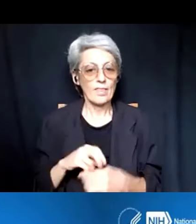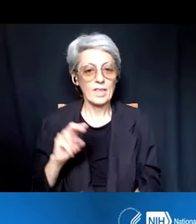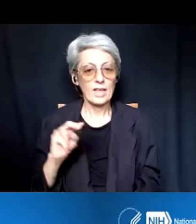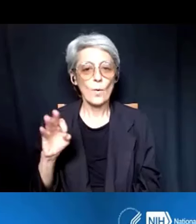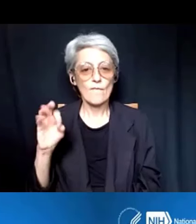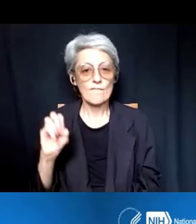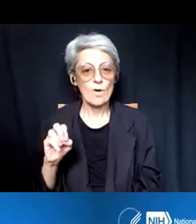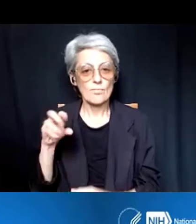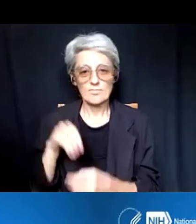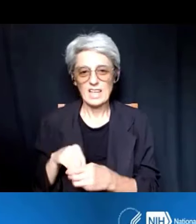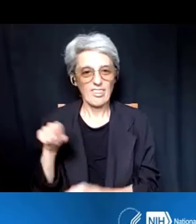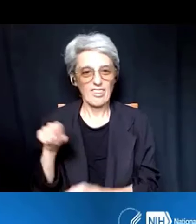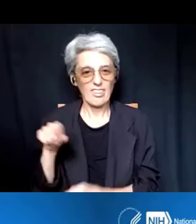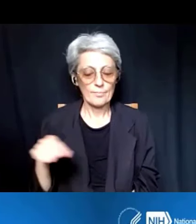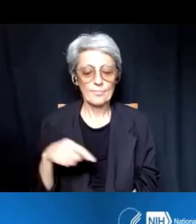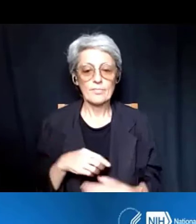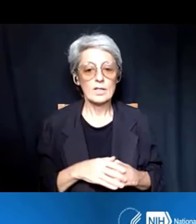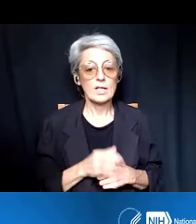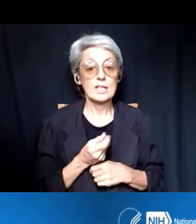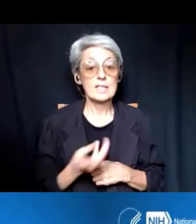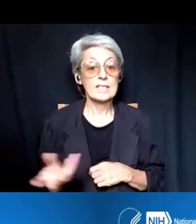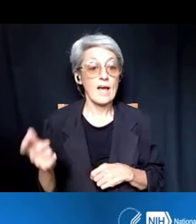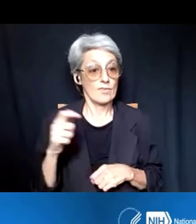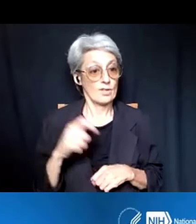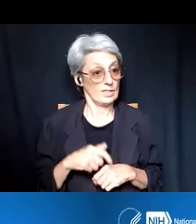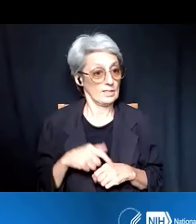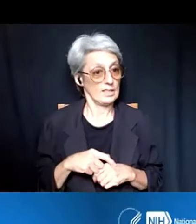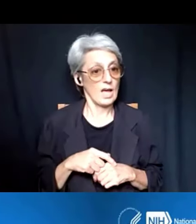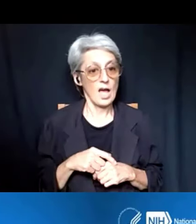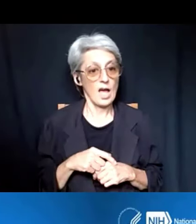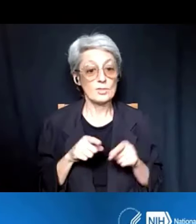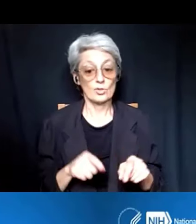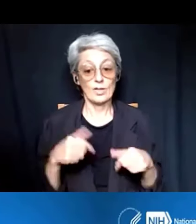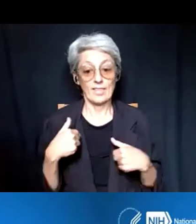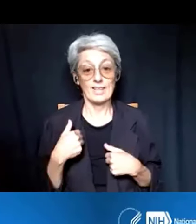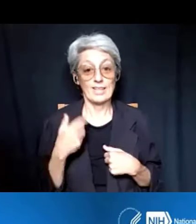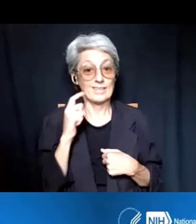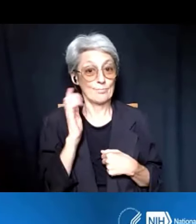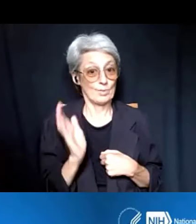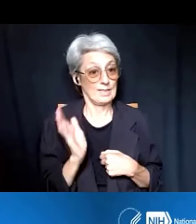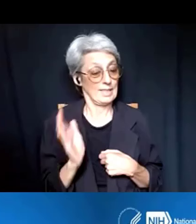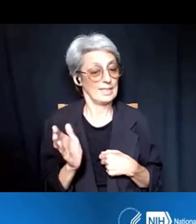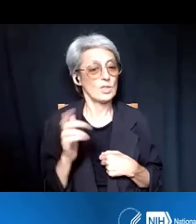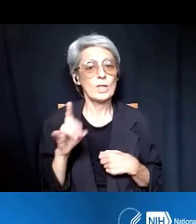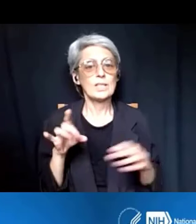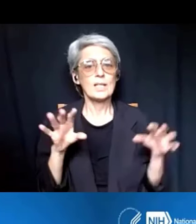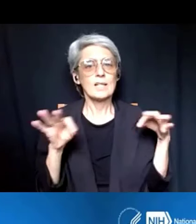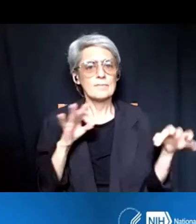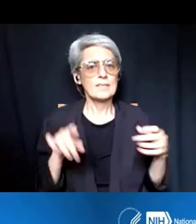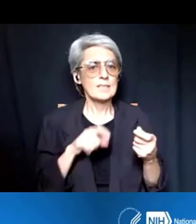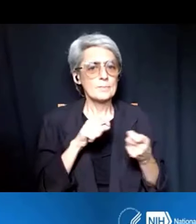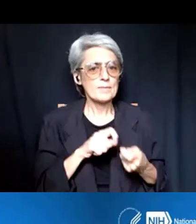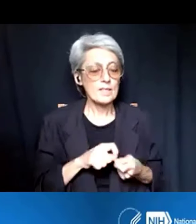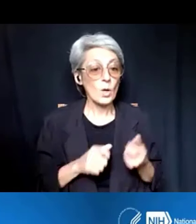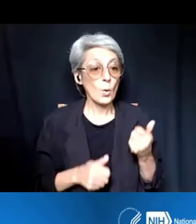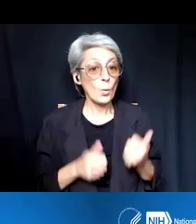Several times throughout this presentation, we've laid out specifically which activity codes